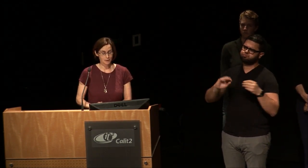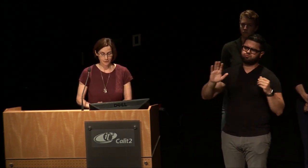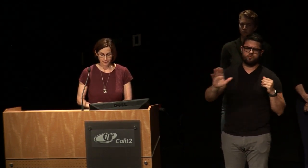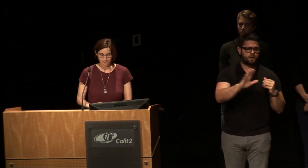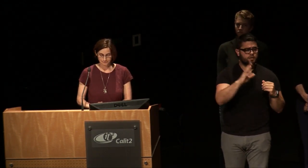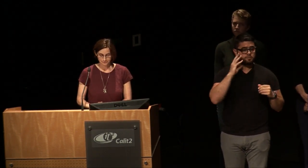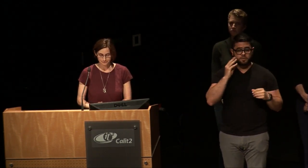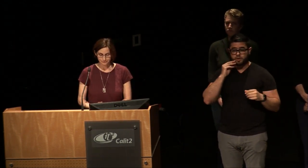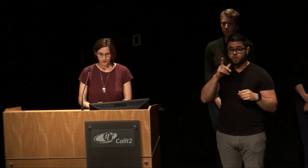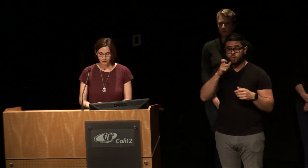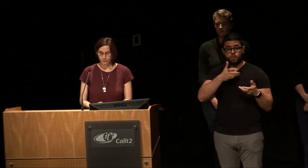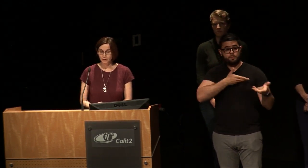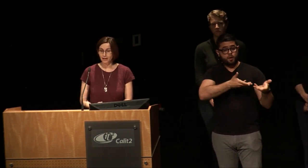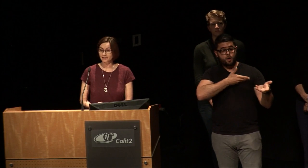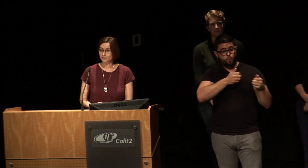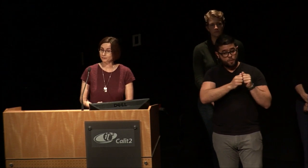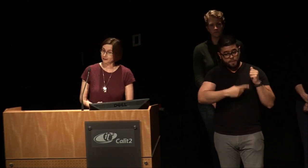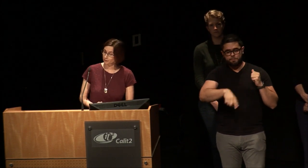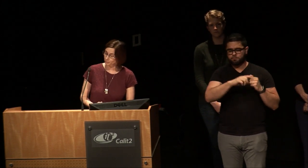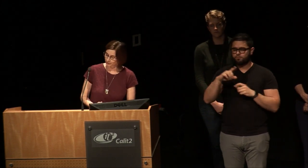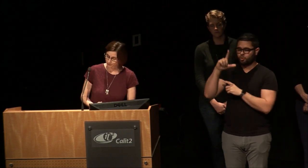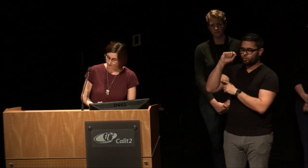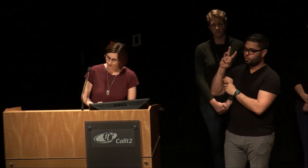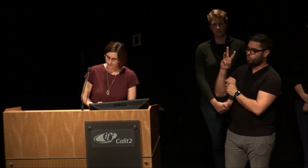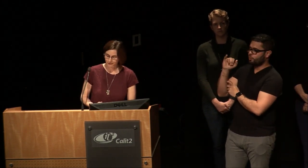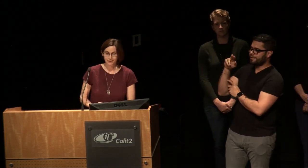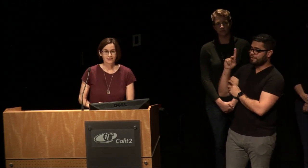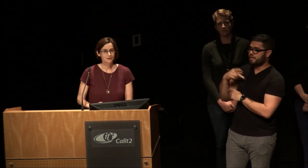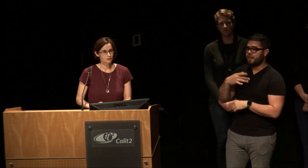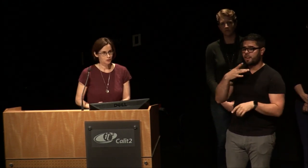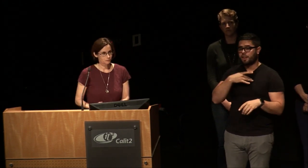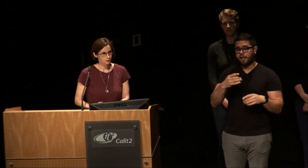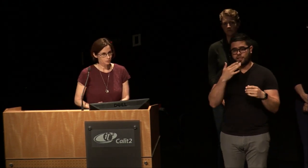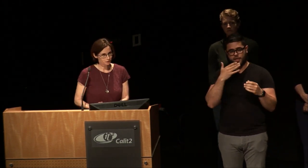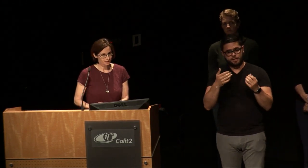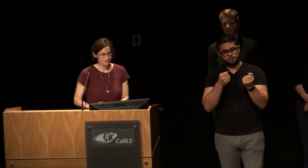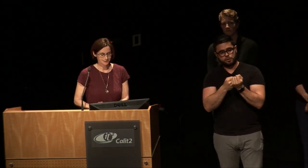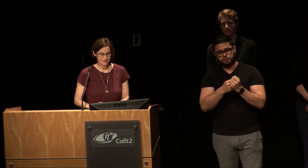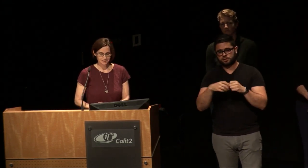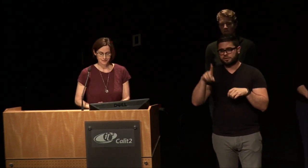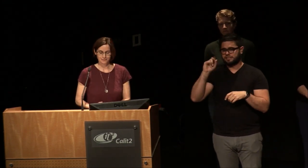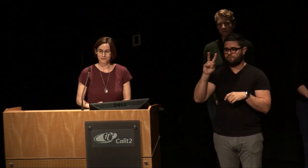wink we would like to thank our sponsors the Division of Social Sciences the